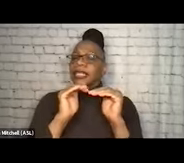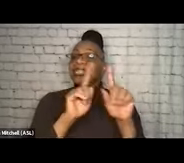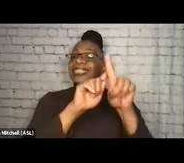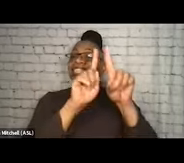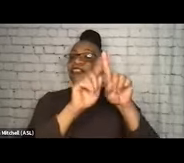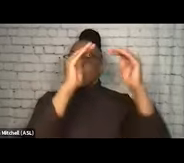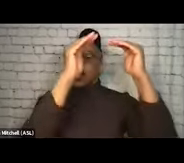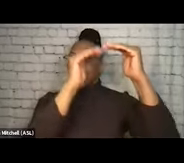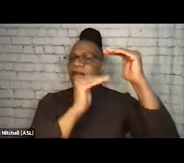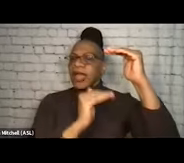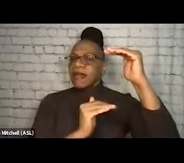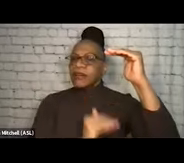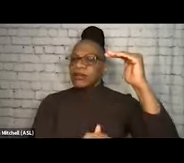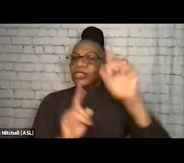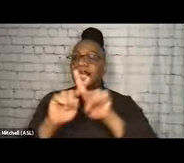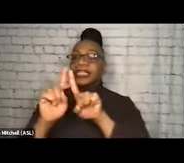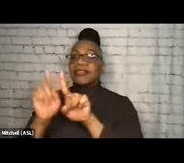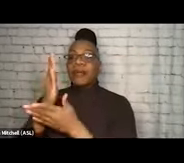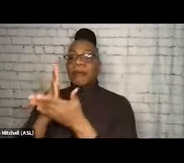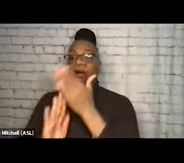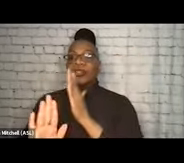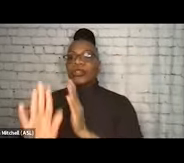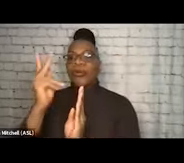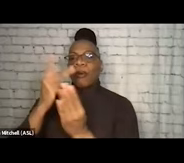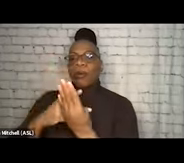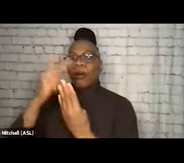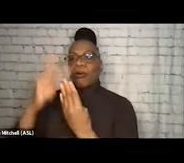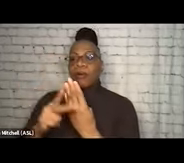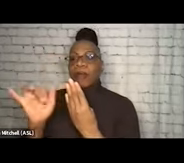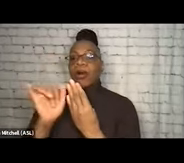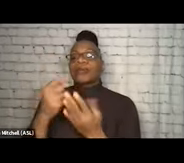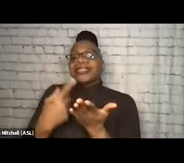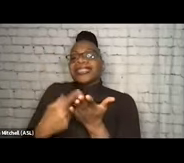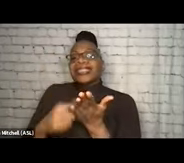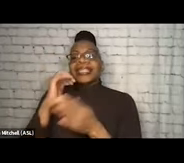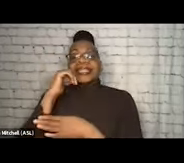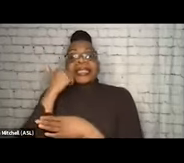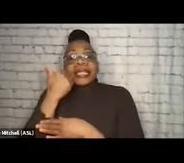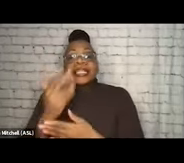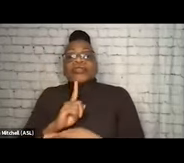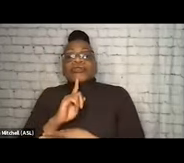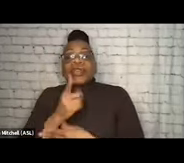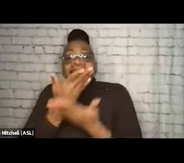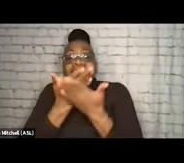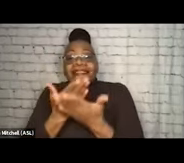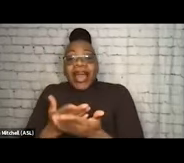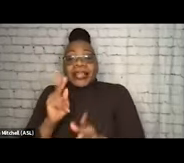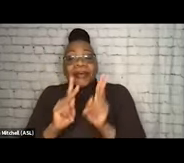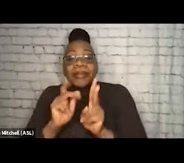in all different aspects of your programming. We talked about stigma and how that can be a driving factor for reasons people don't seek support